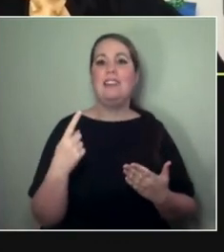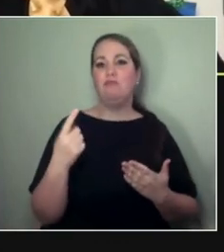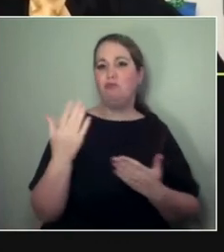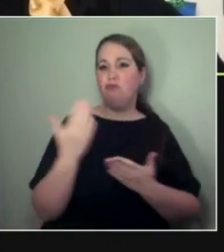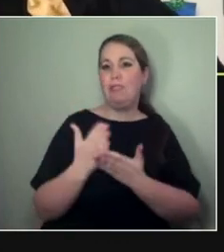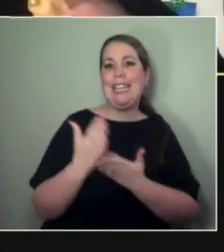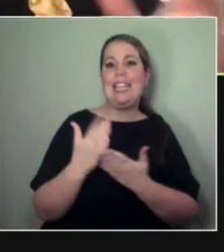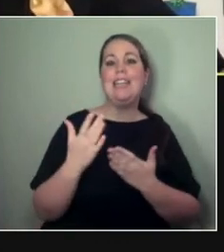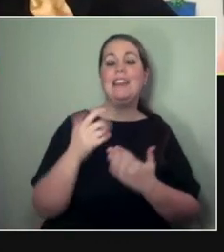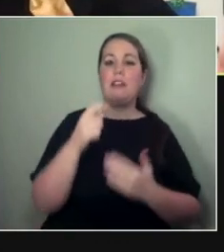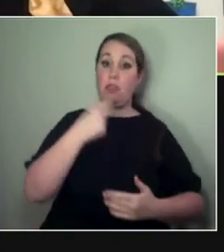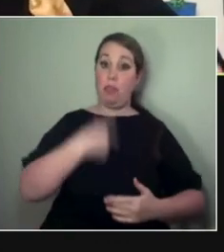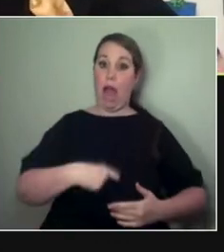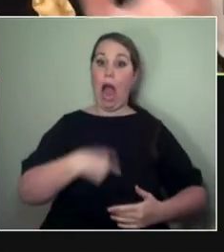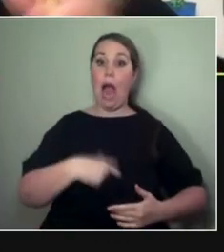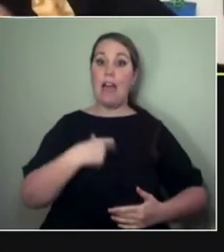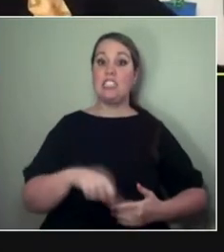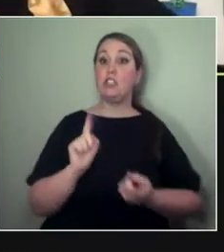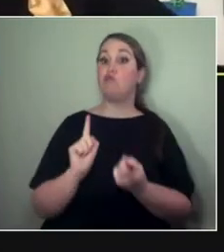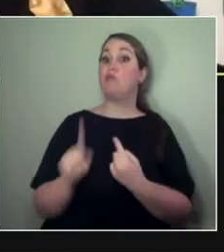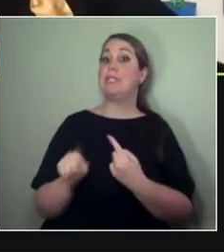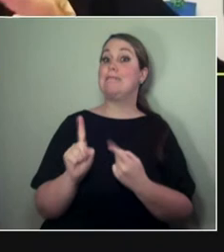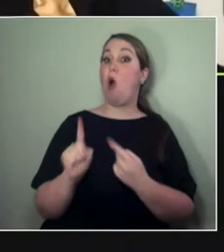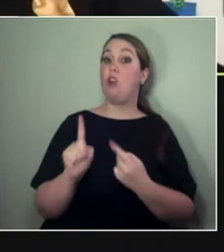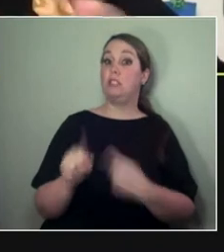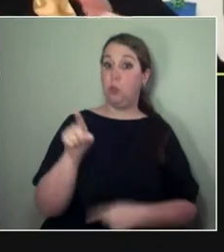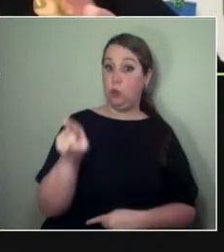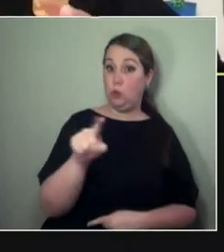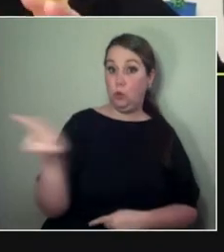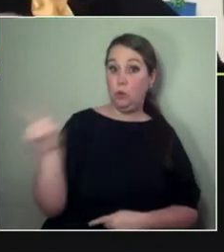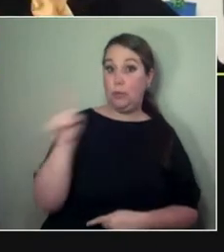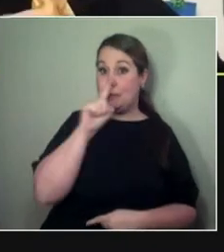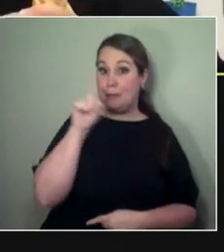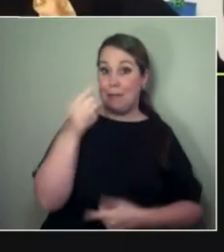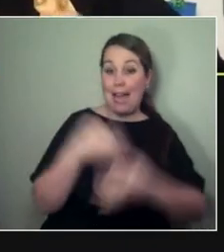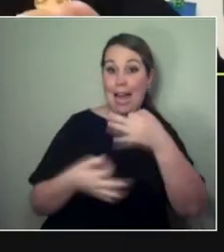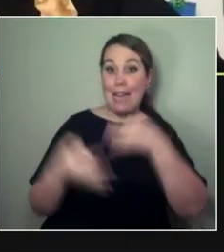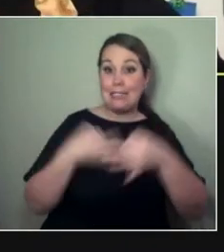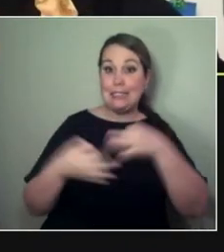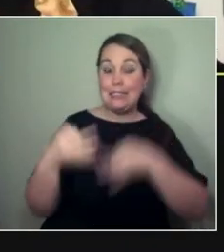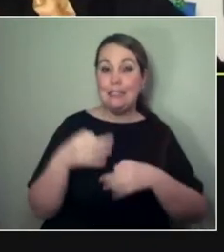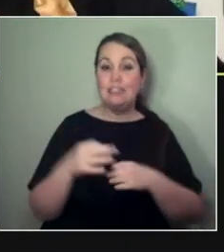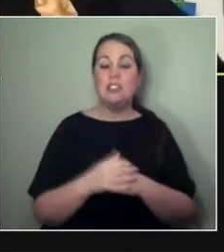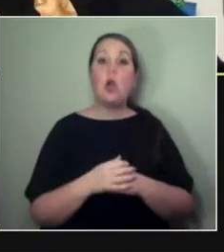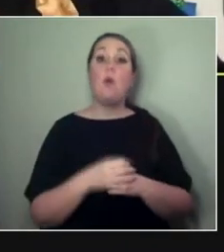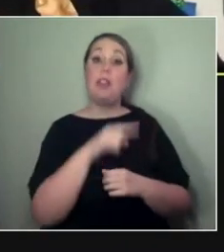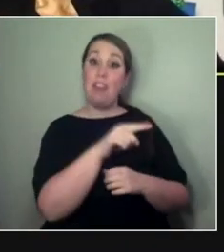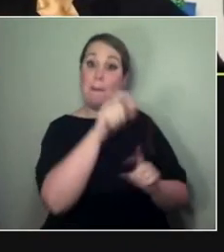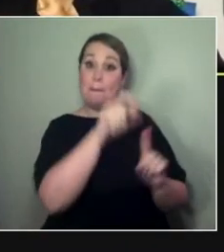in terms of them being based in Australia, and I was in between here in the UK. And then we specifically